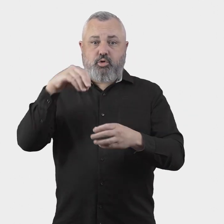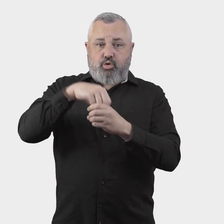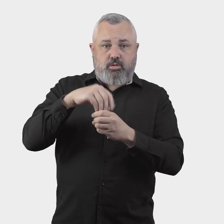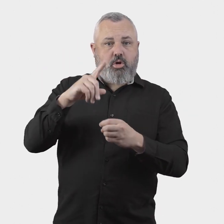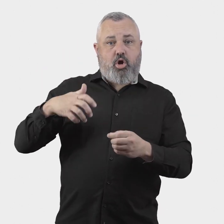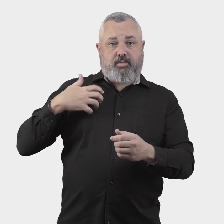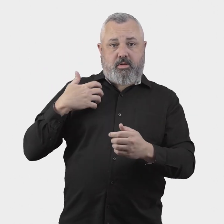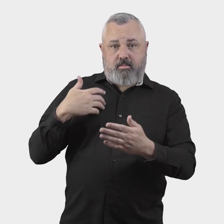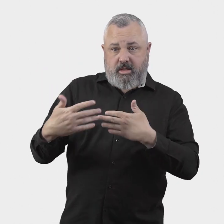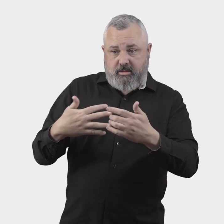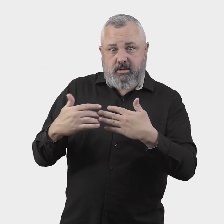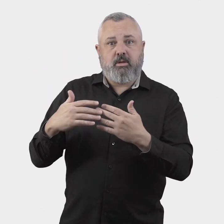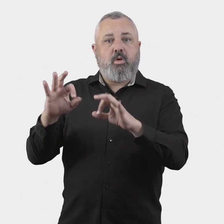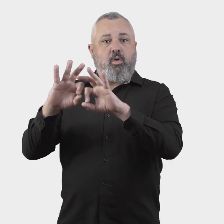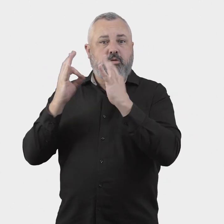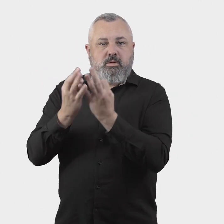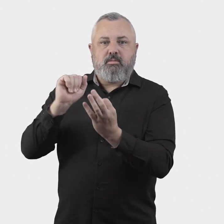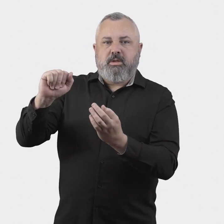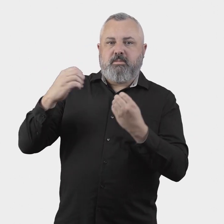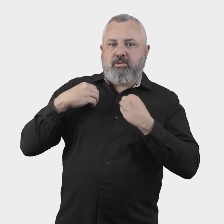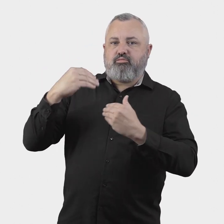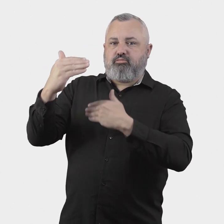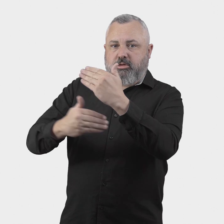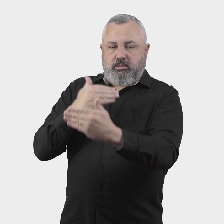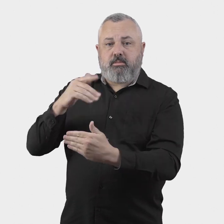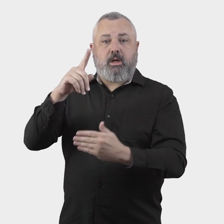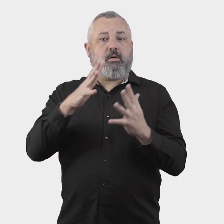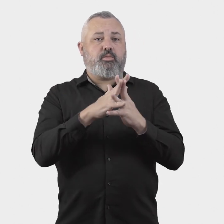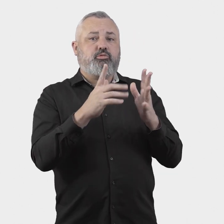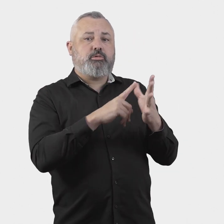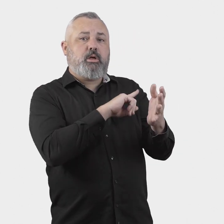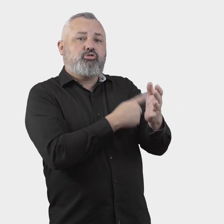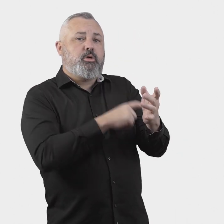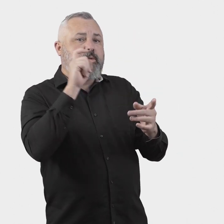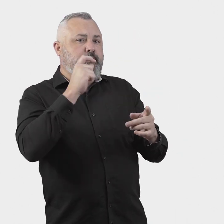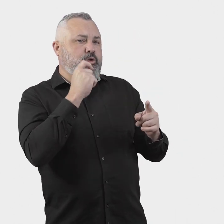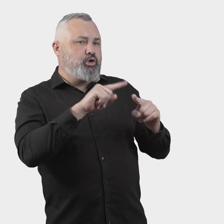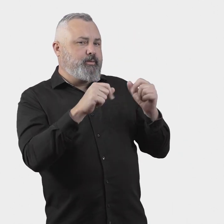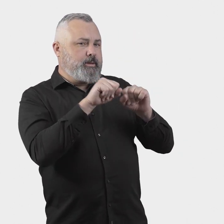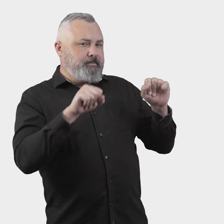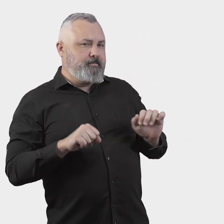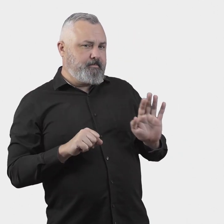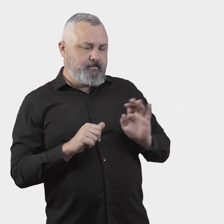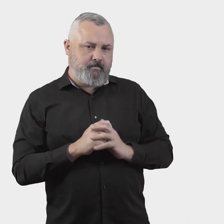management of the scheme (including complaint handling) and the organisation’s day to day operations.